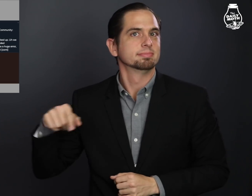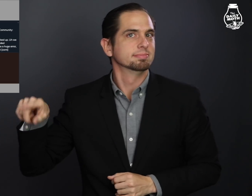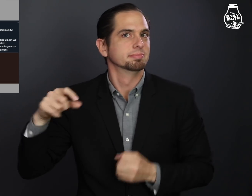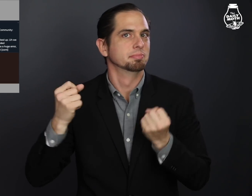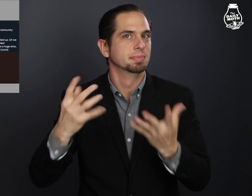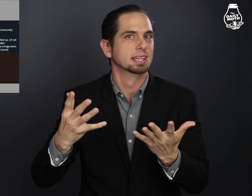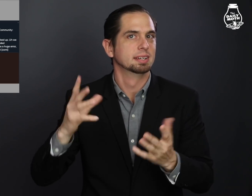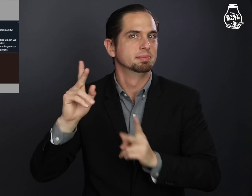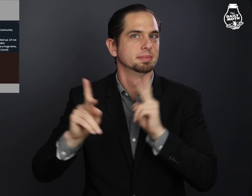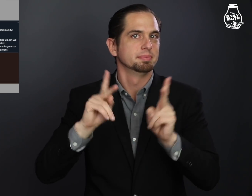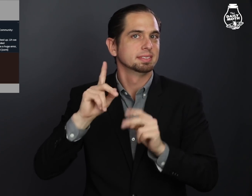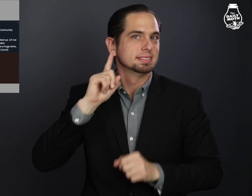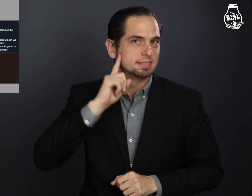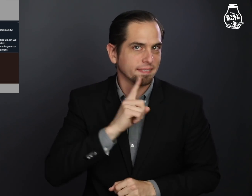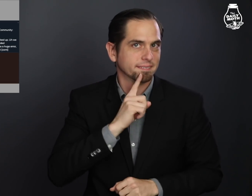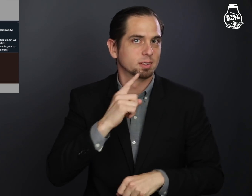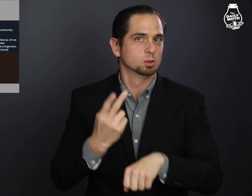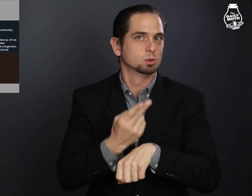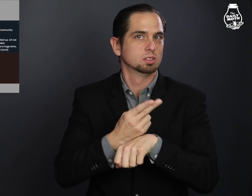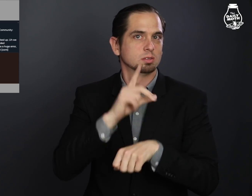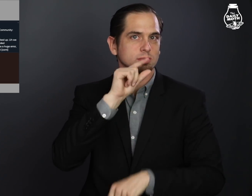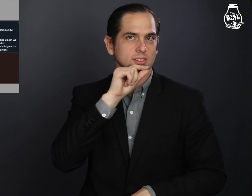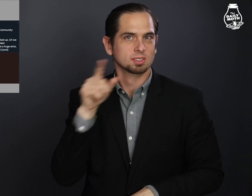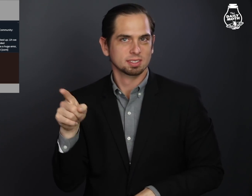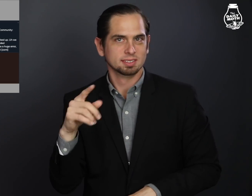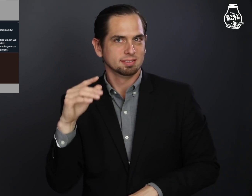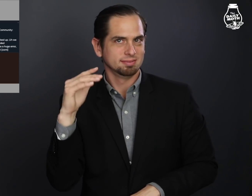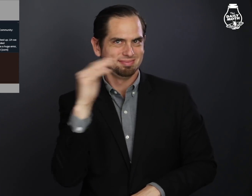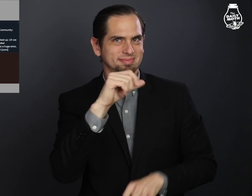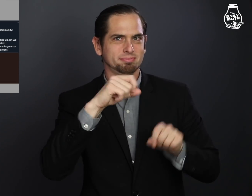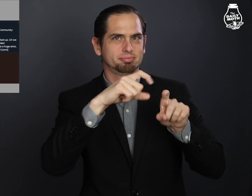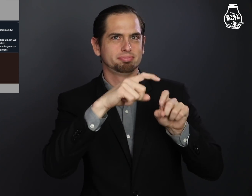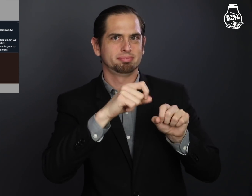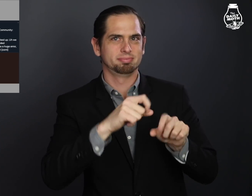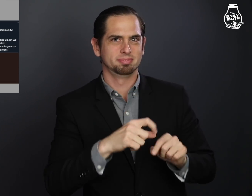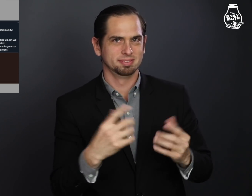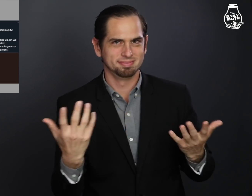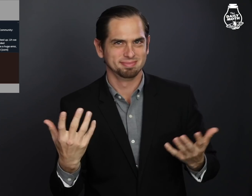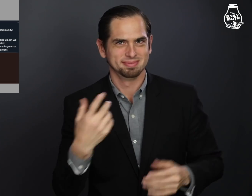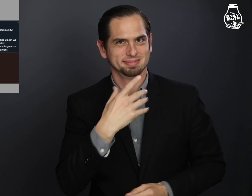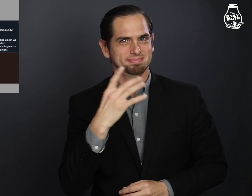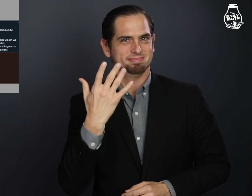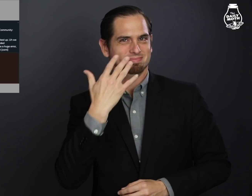Many deaf twitter users quickly pointed out that it was